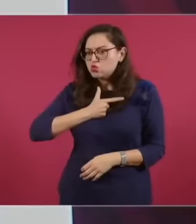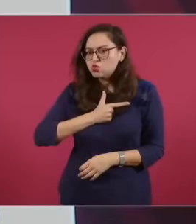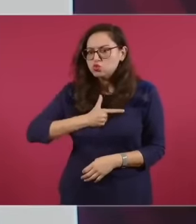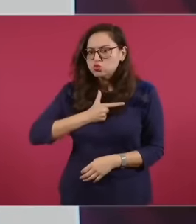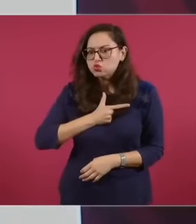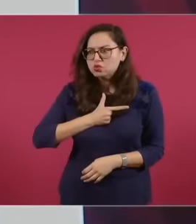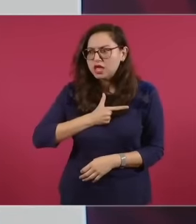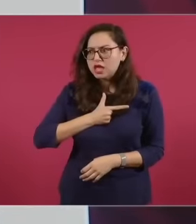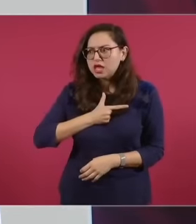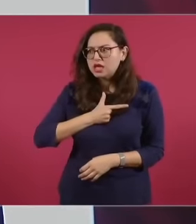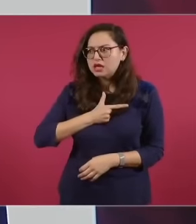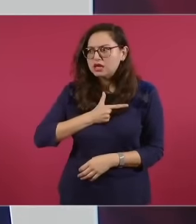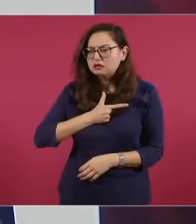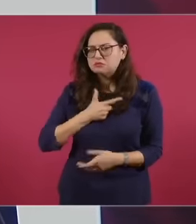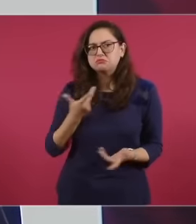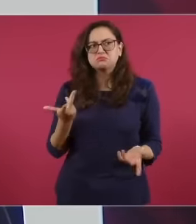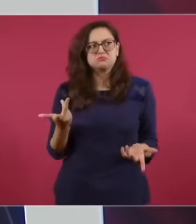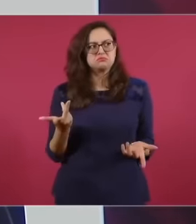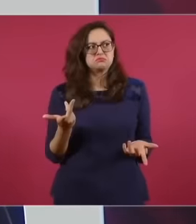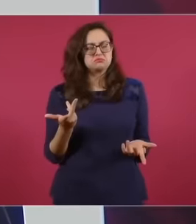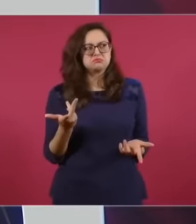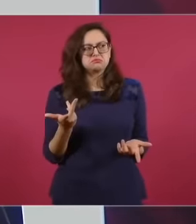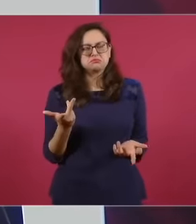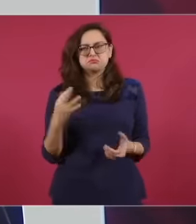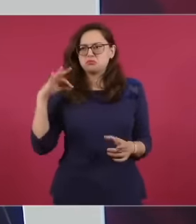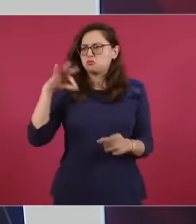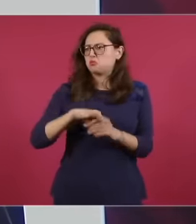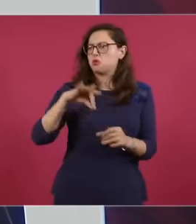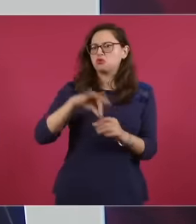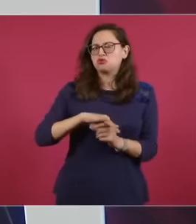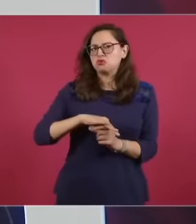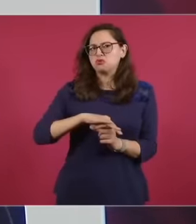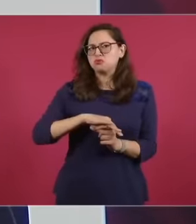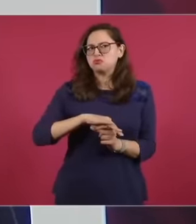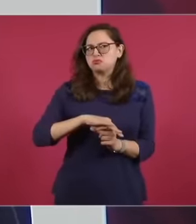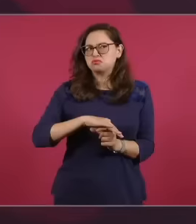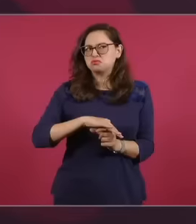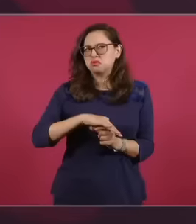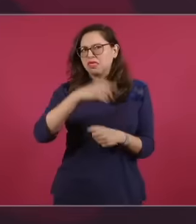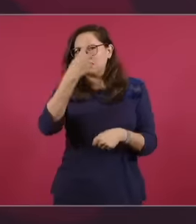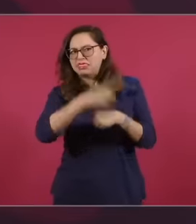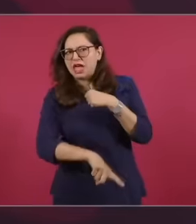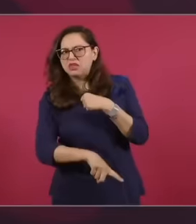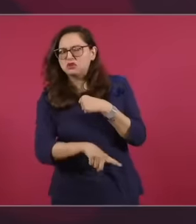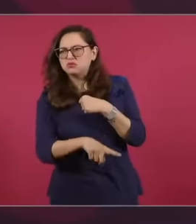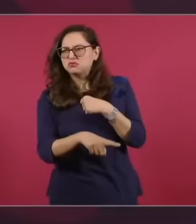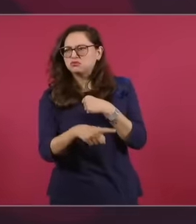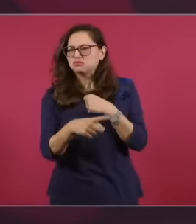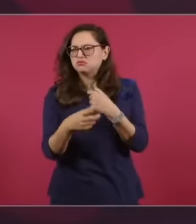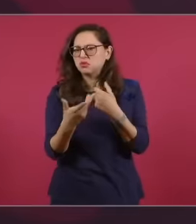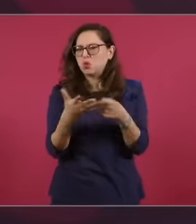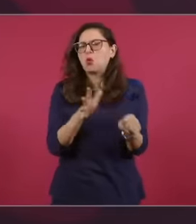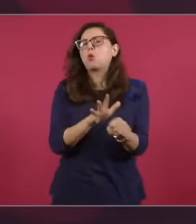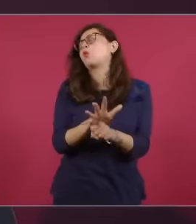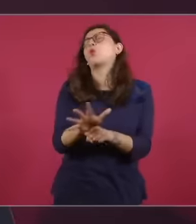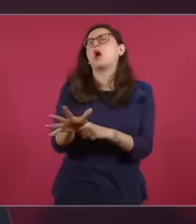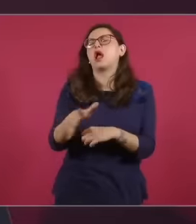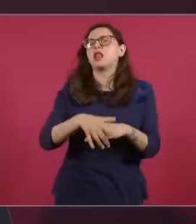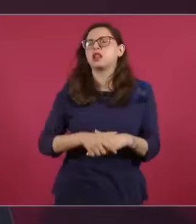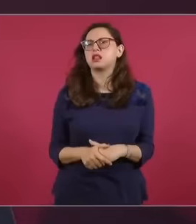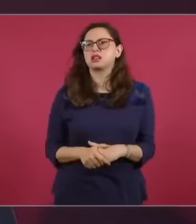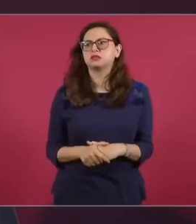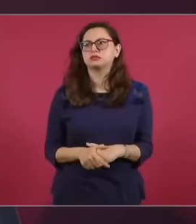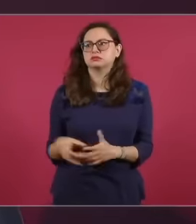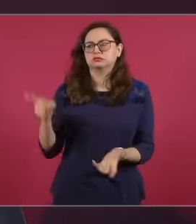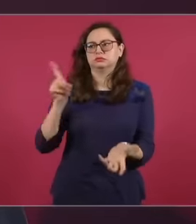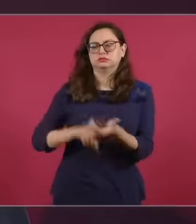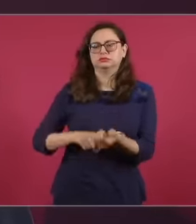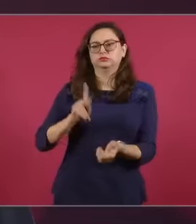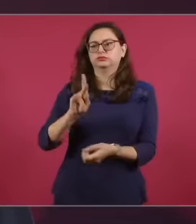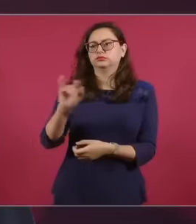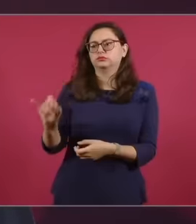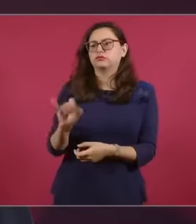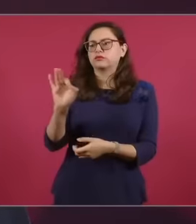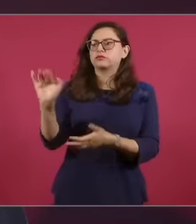does it affect that a democratic method is used to cleanse the judiciary